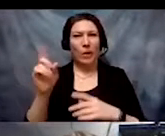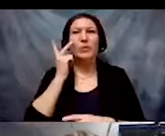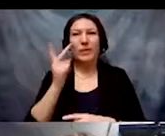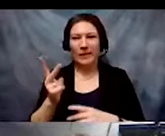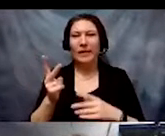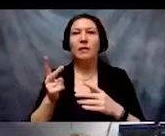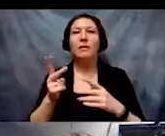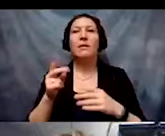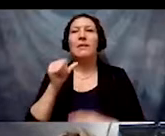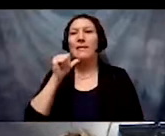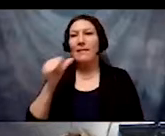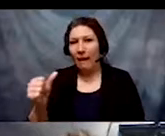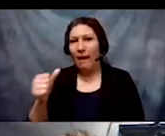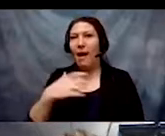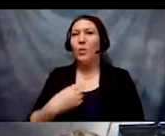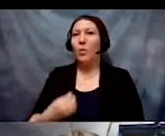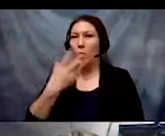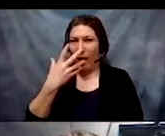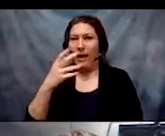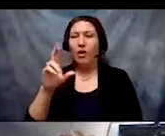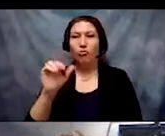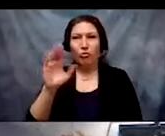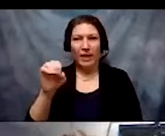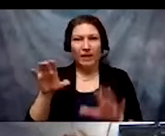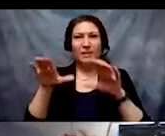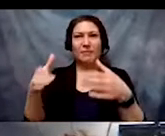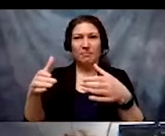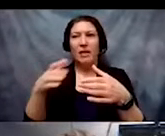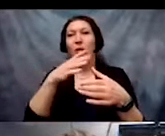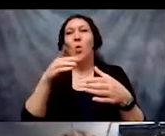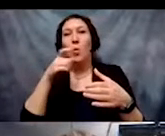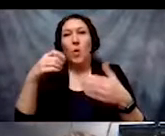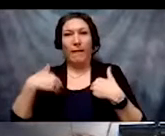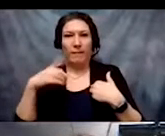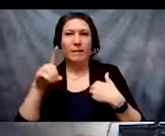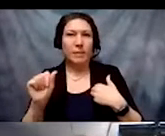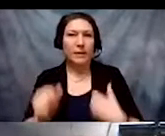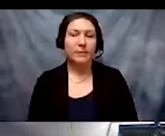non-white races and disability status.